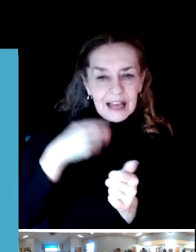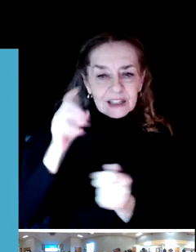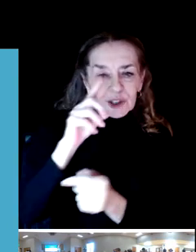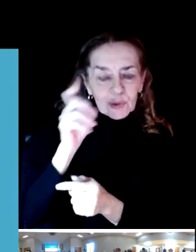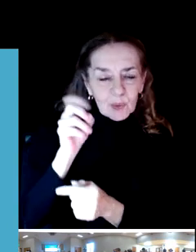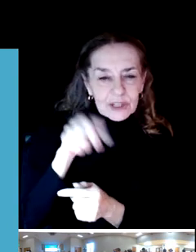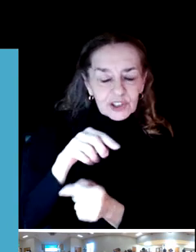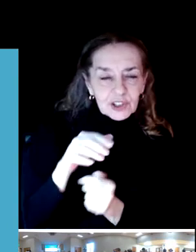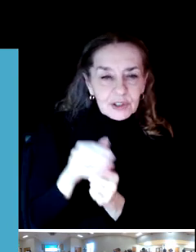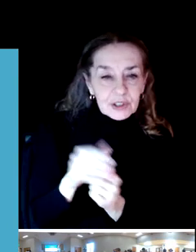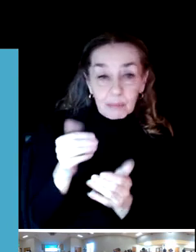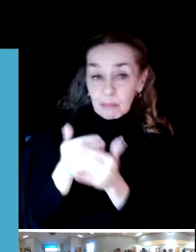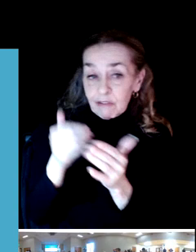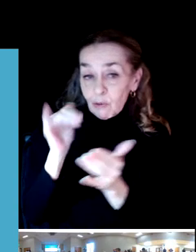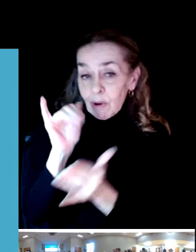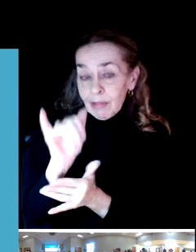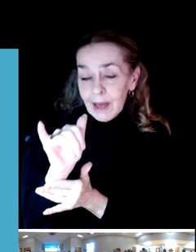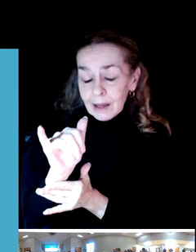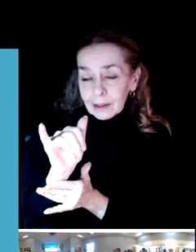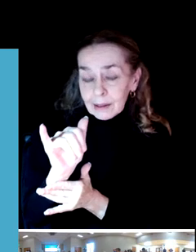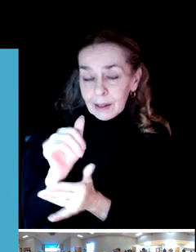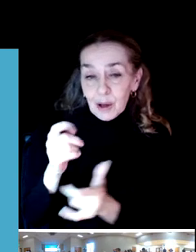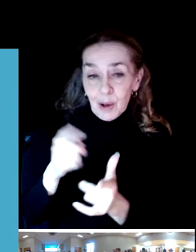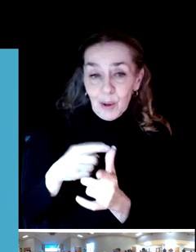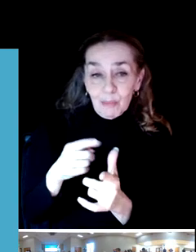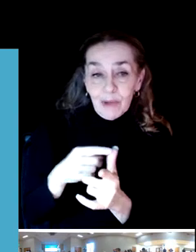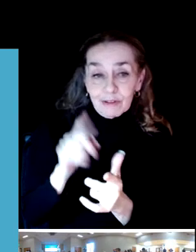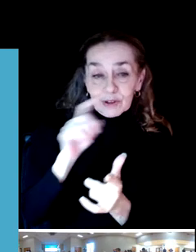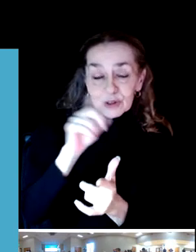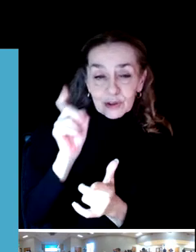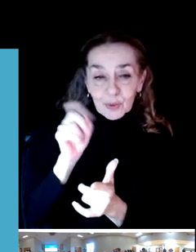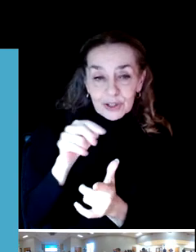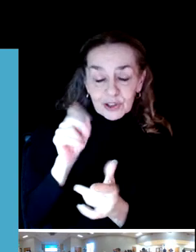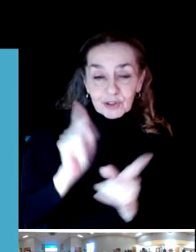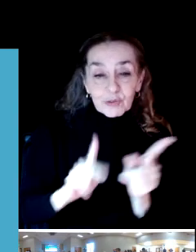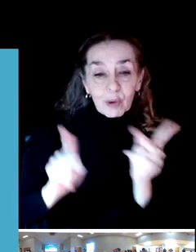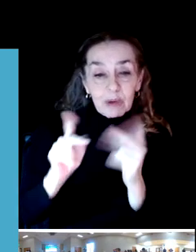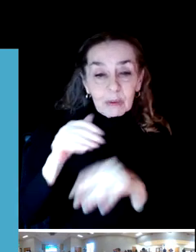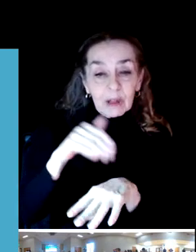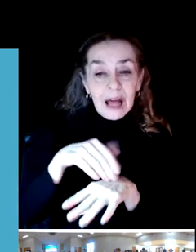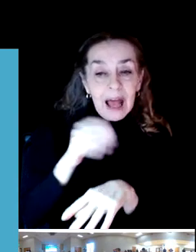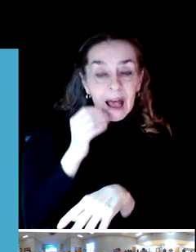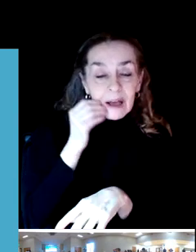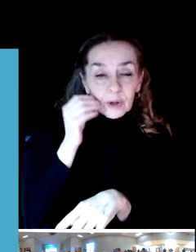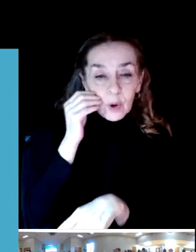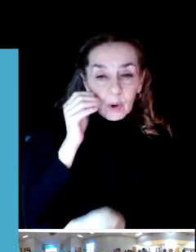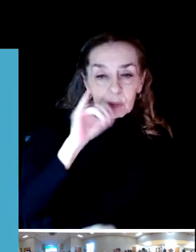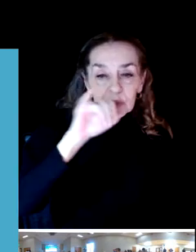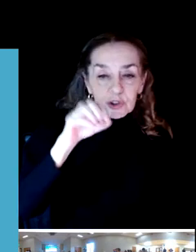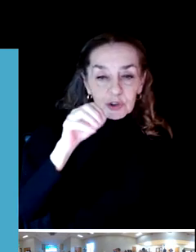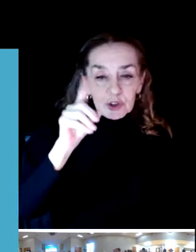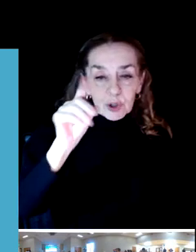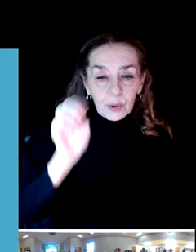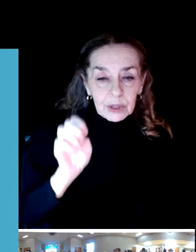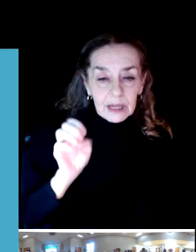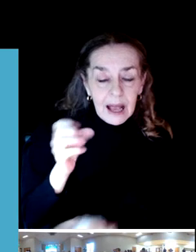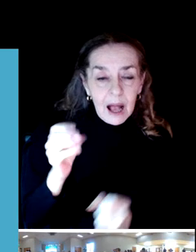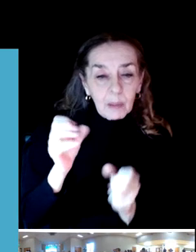Before we do, my first question are for those people at home, Jodie, could you inquire how many people at